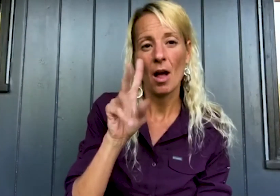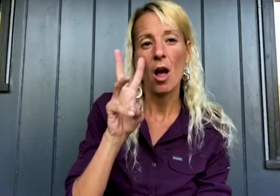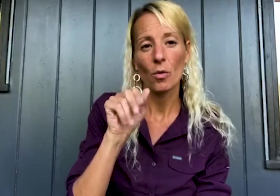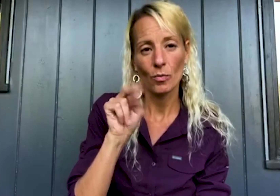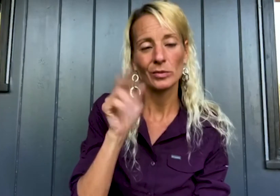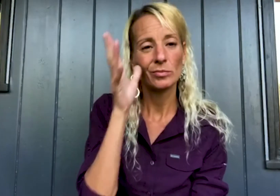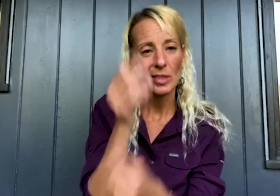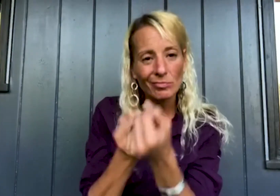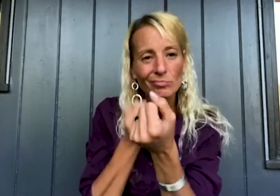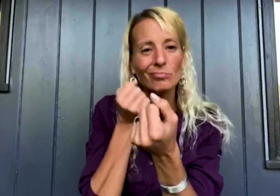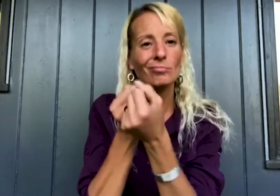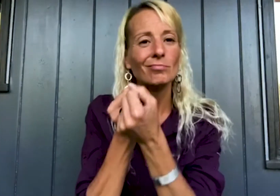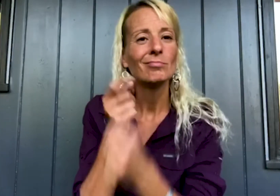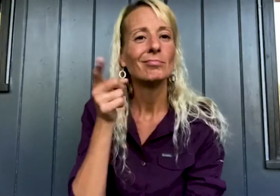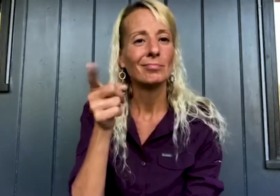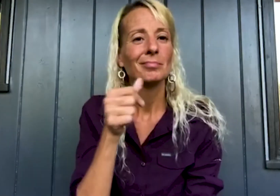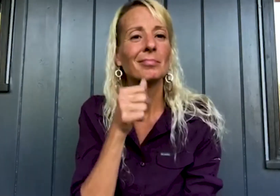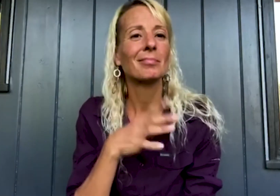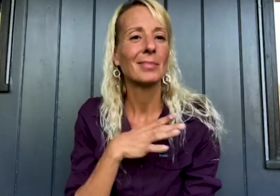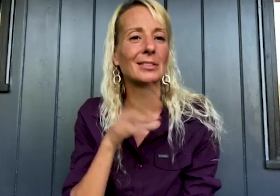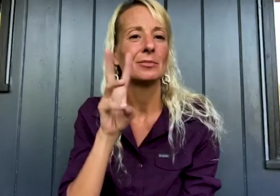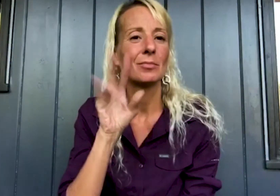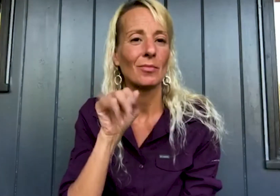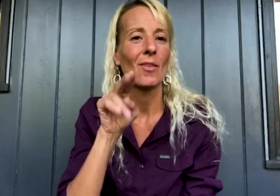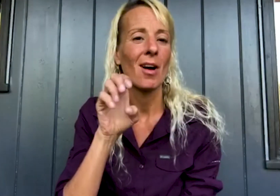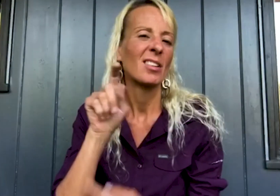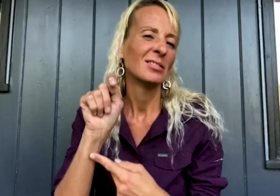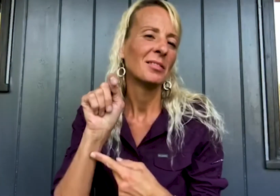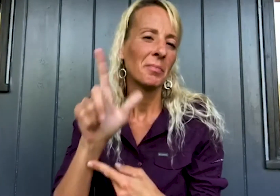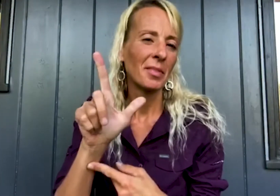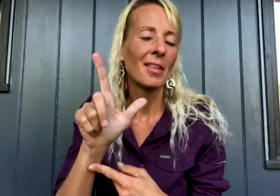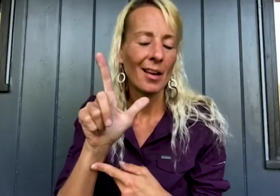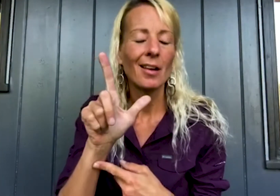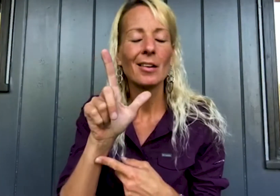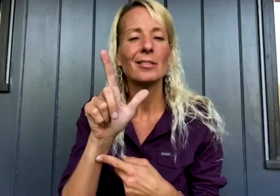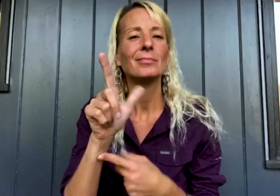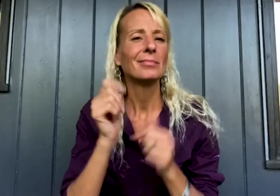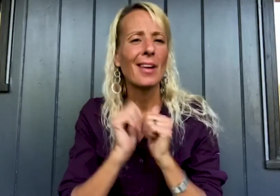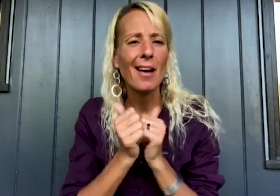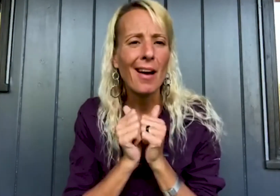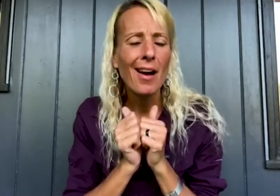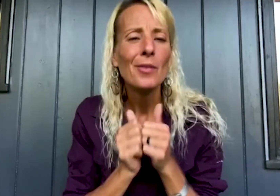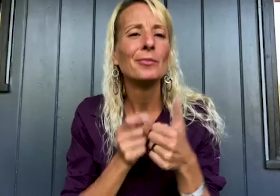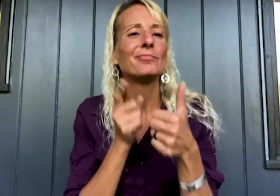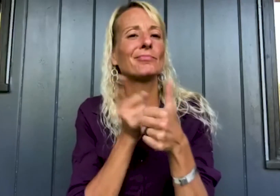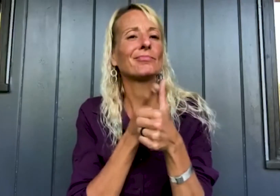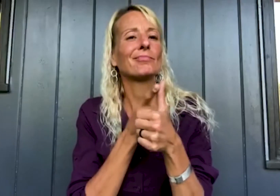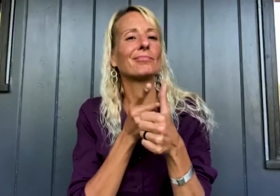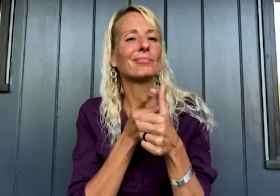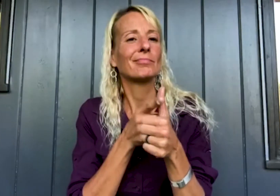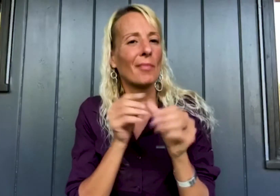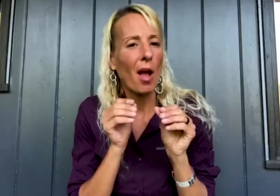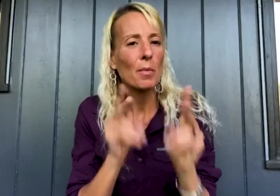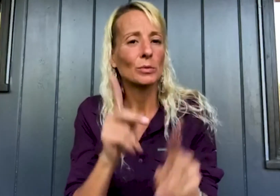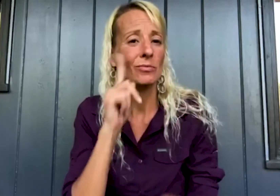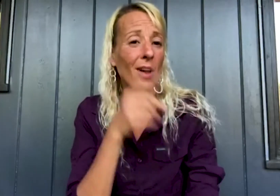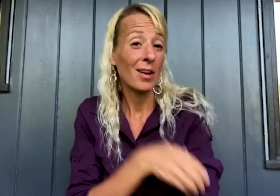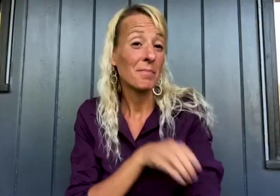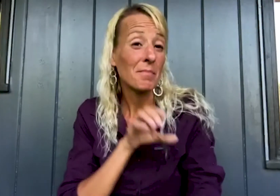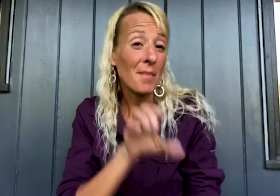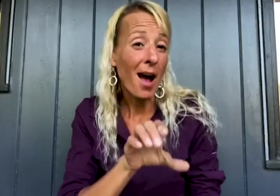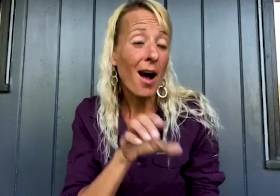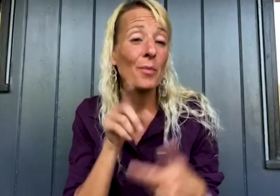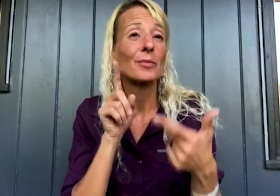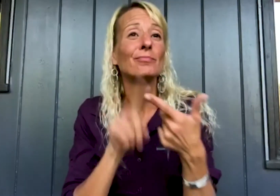Ms. Baldwin will support Ms. Wayne by building the morale of AKSD through opportunities for empowerment,